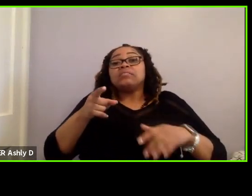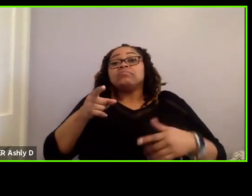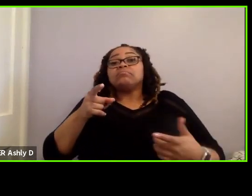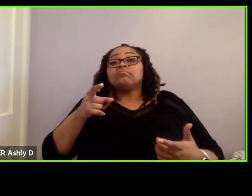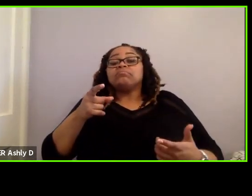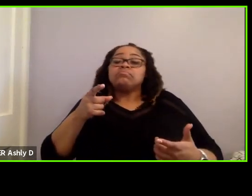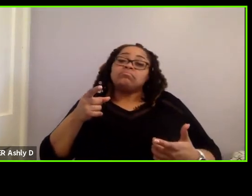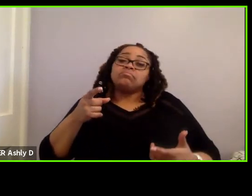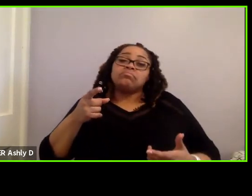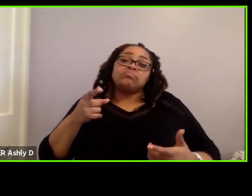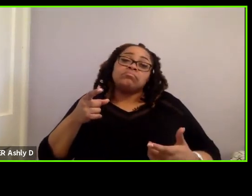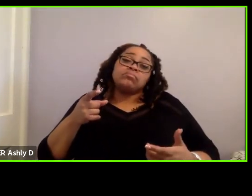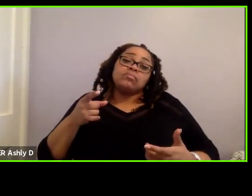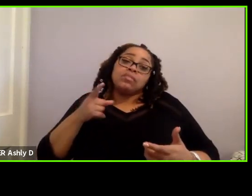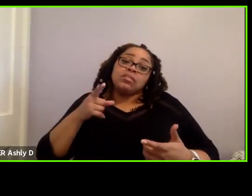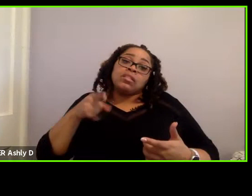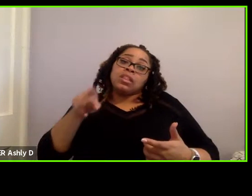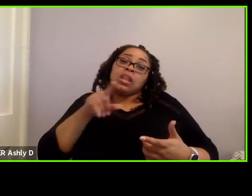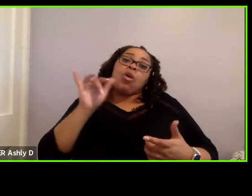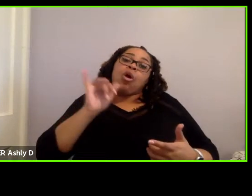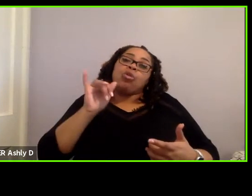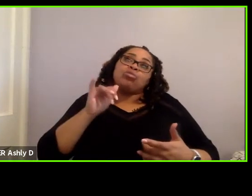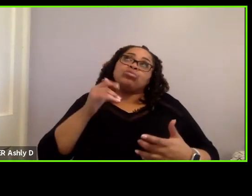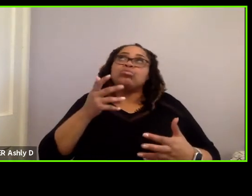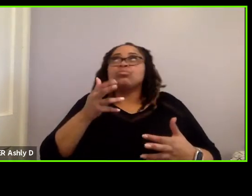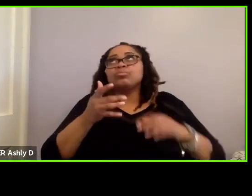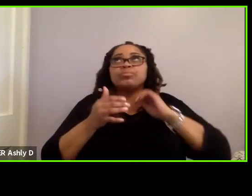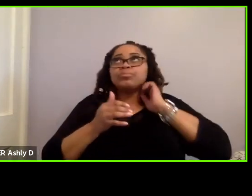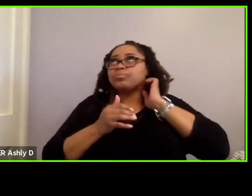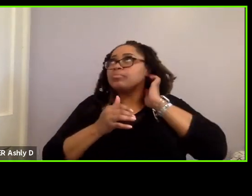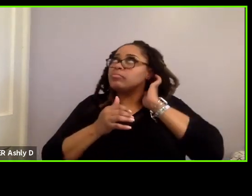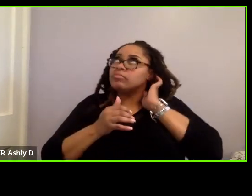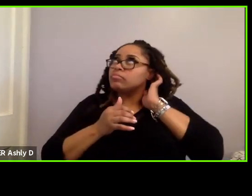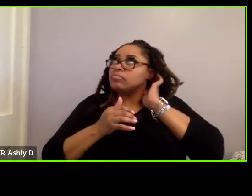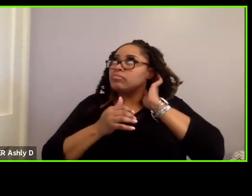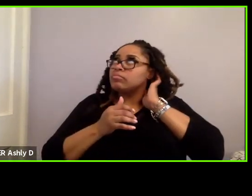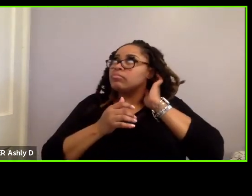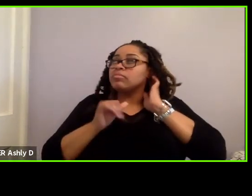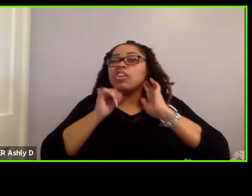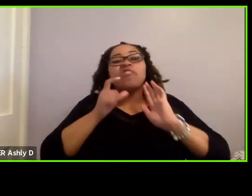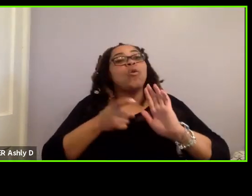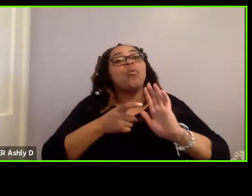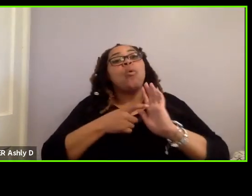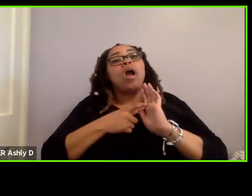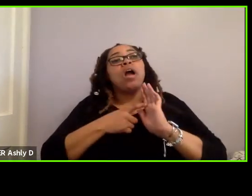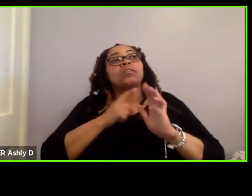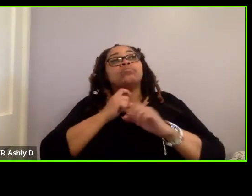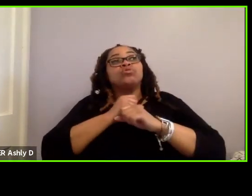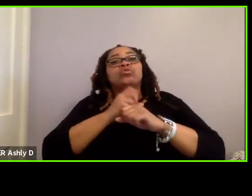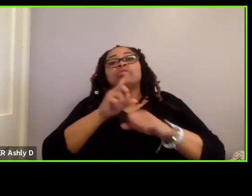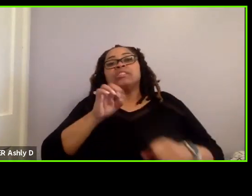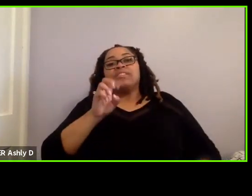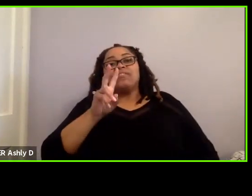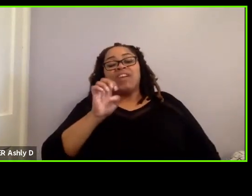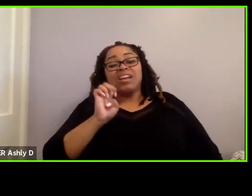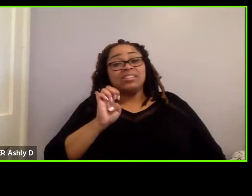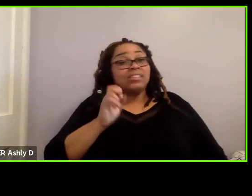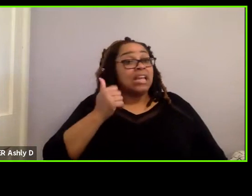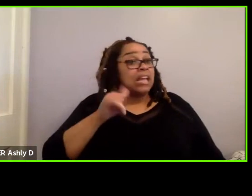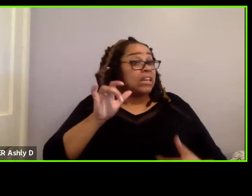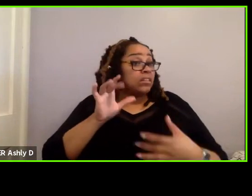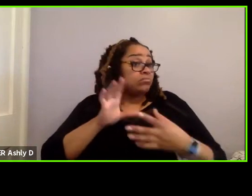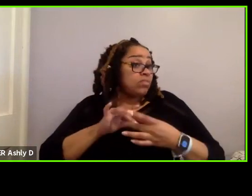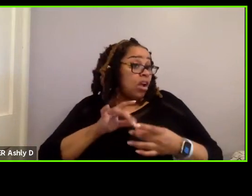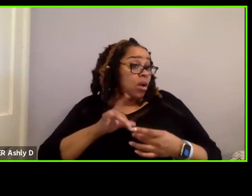they would also not, should not require securement devices. Any comment on, on that?